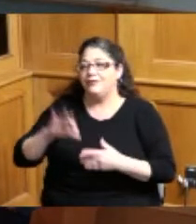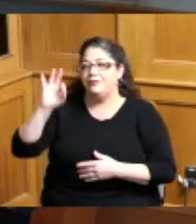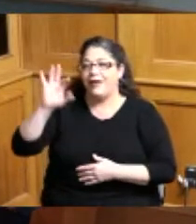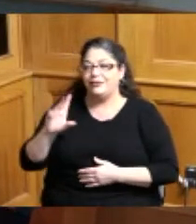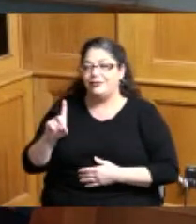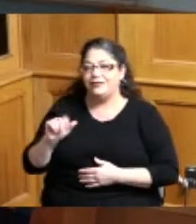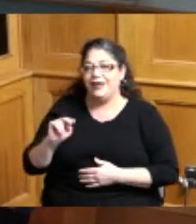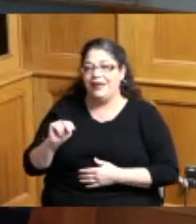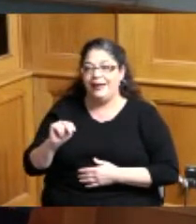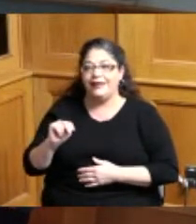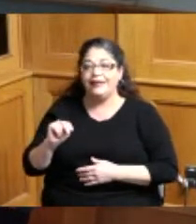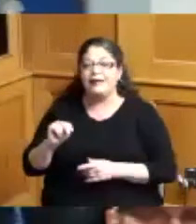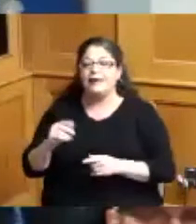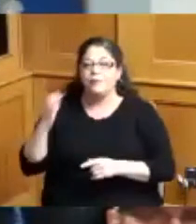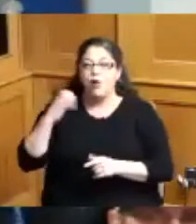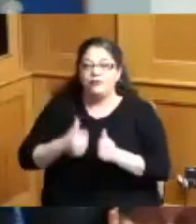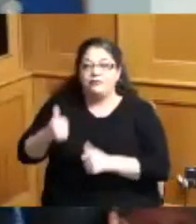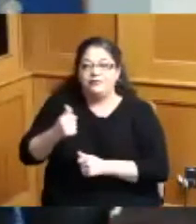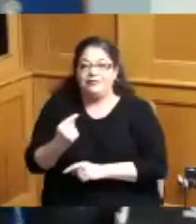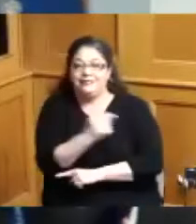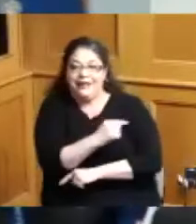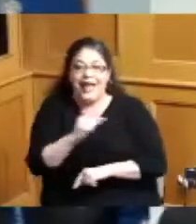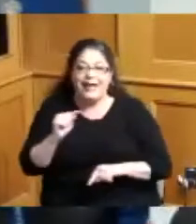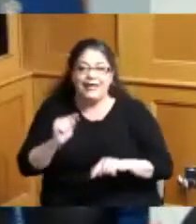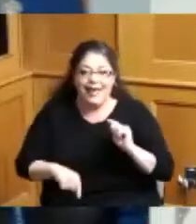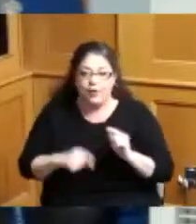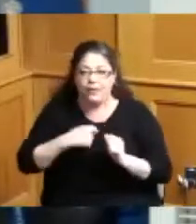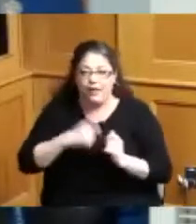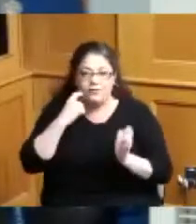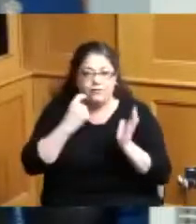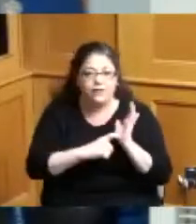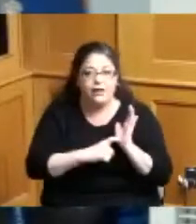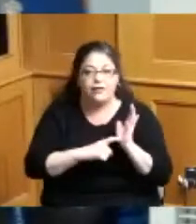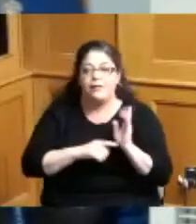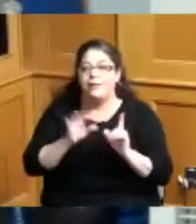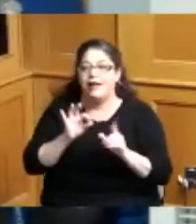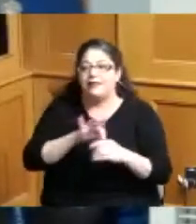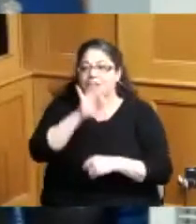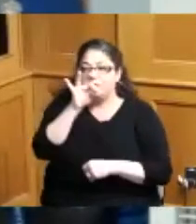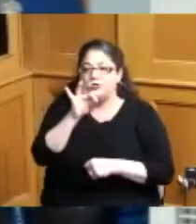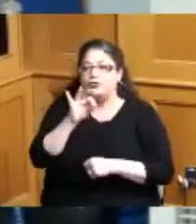and I do not wanna I cannot go further without recognizing my spiritual guide pastor Dan Larkin